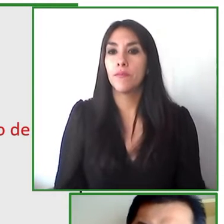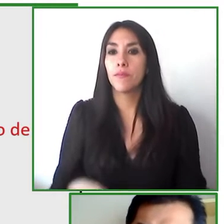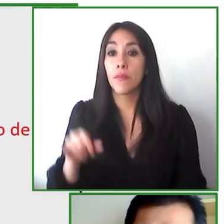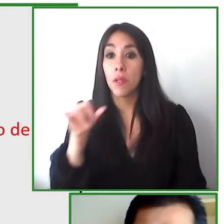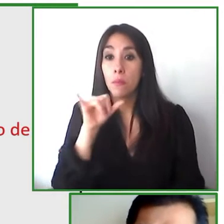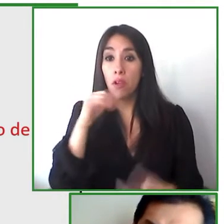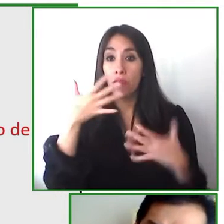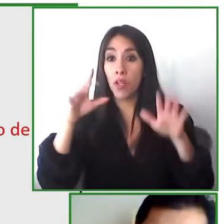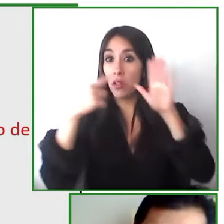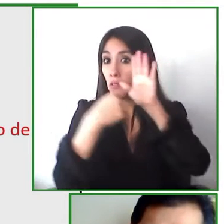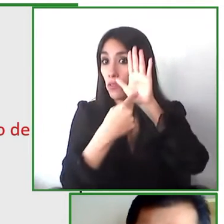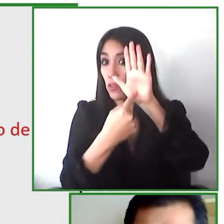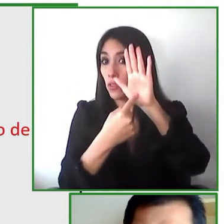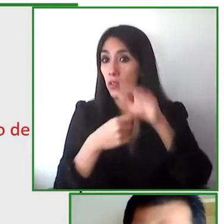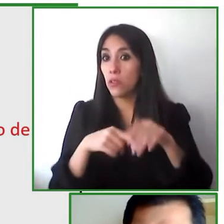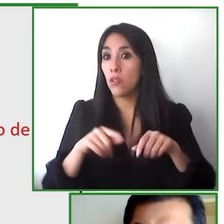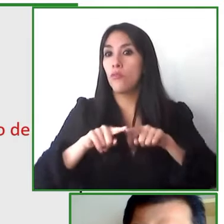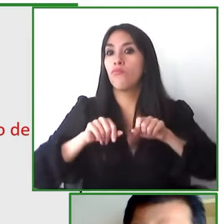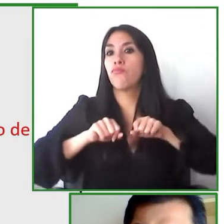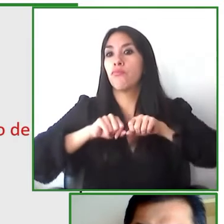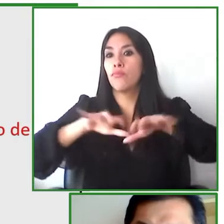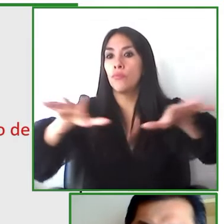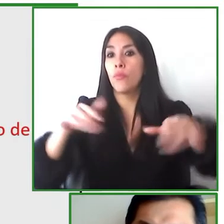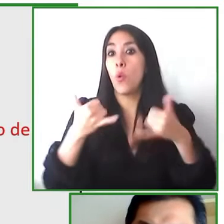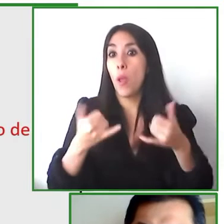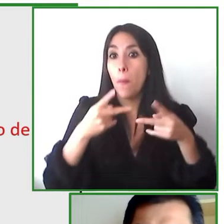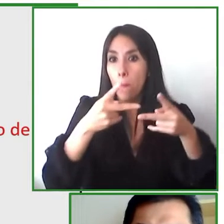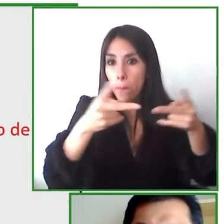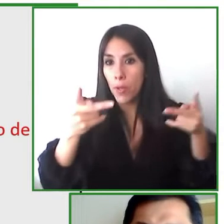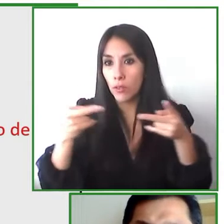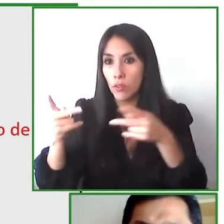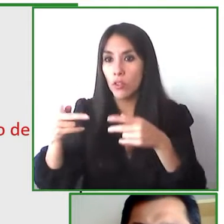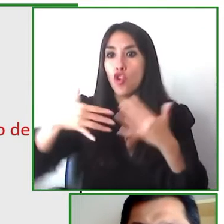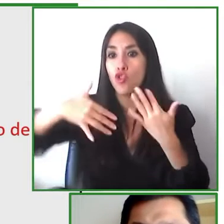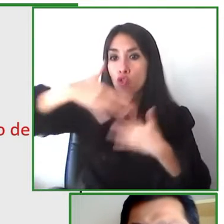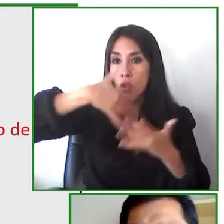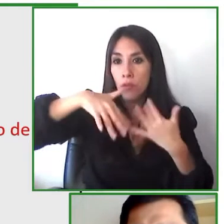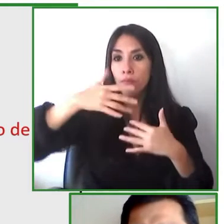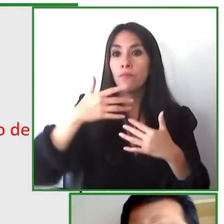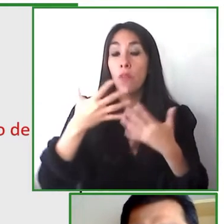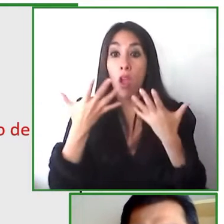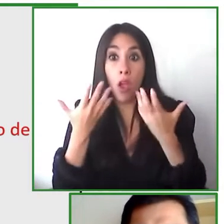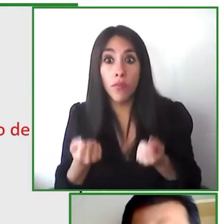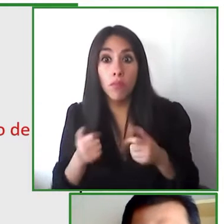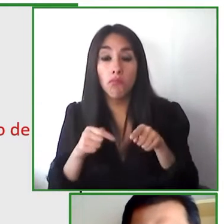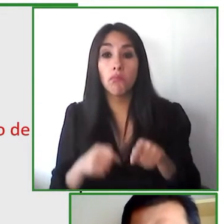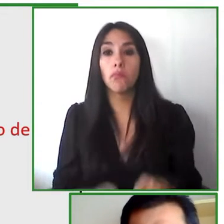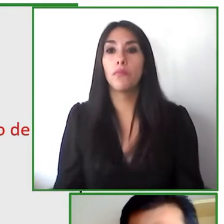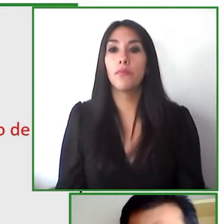are several areas that if the conditions can be met we would